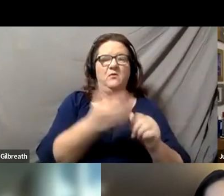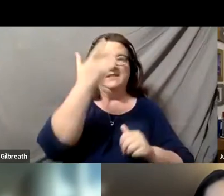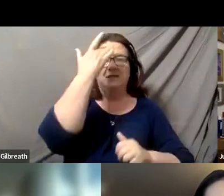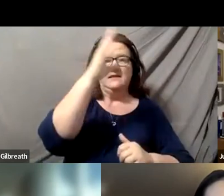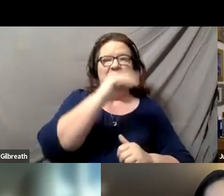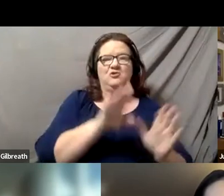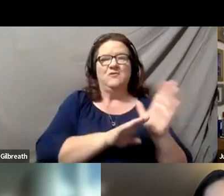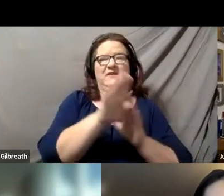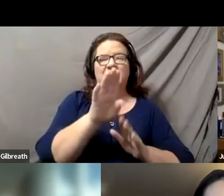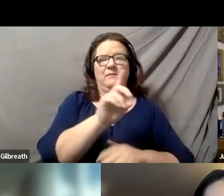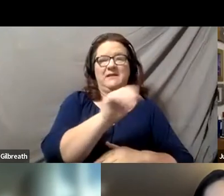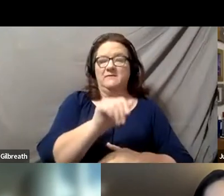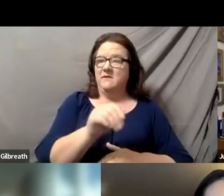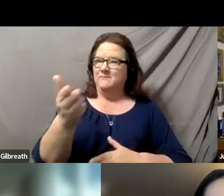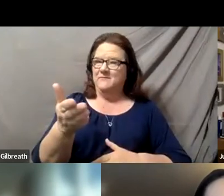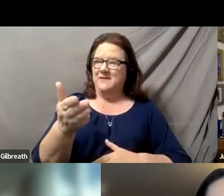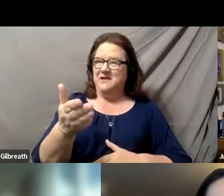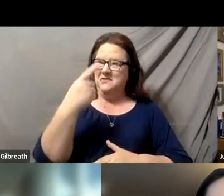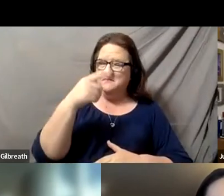Vivian would you like to say hello?